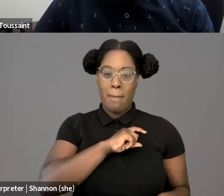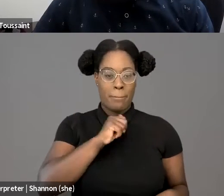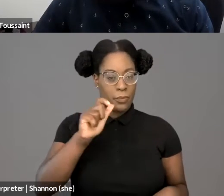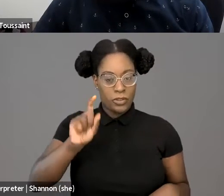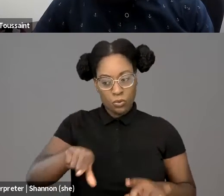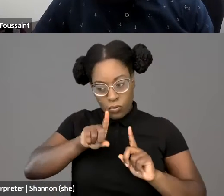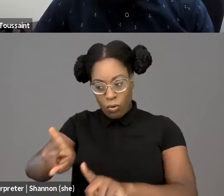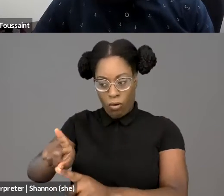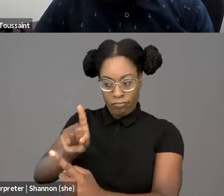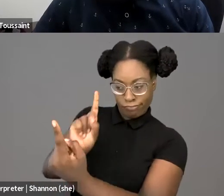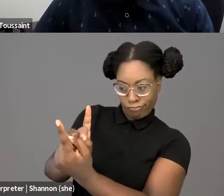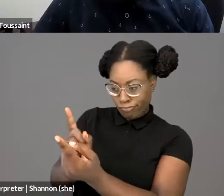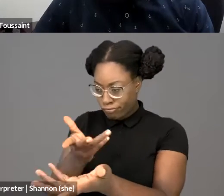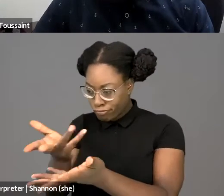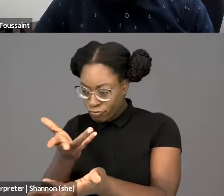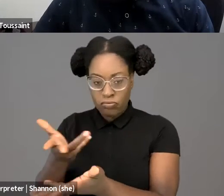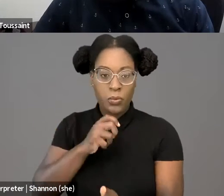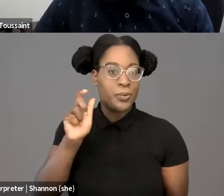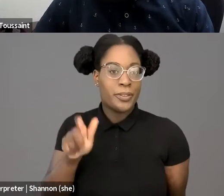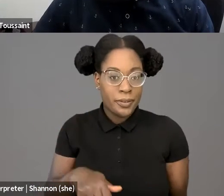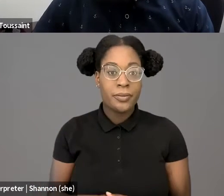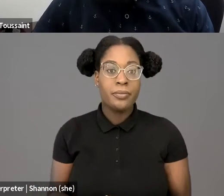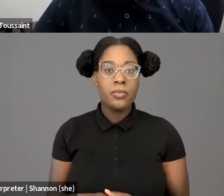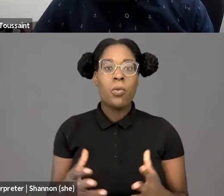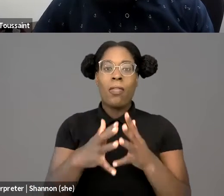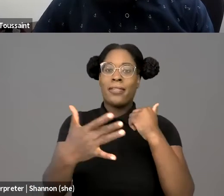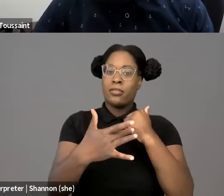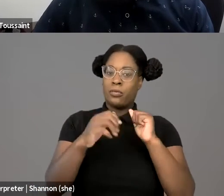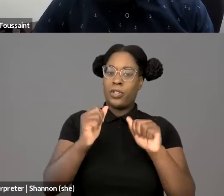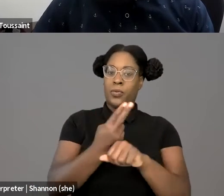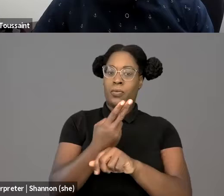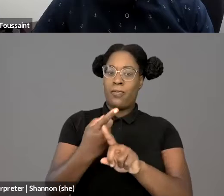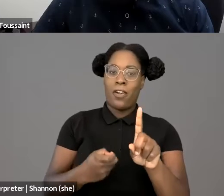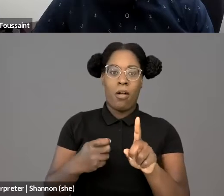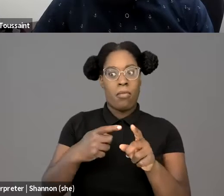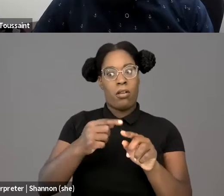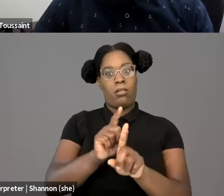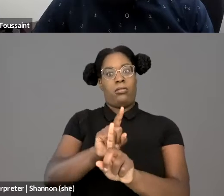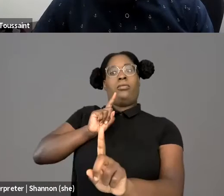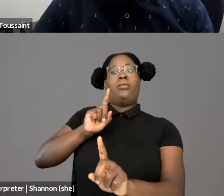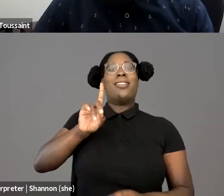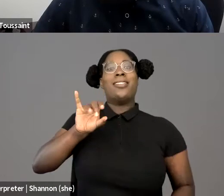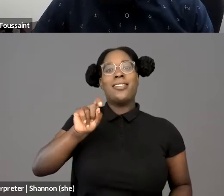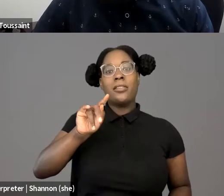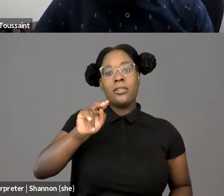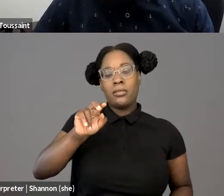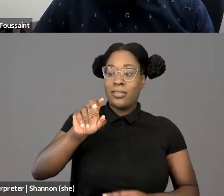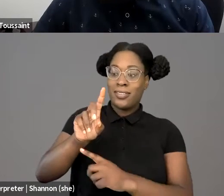Beyond this, I argue that technologies might be our best hope